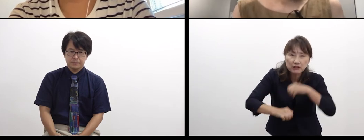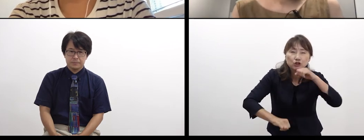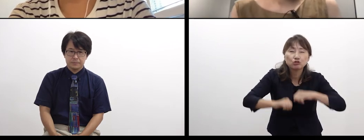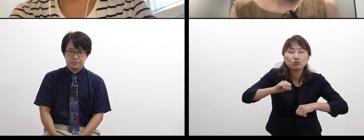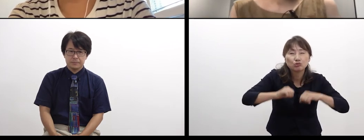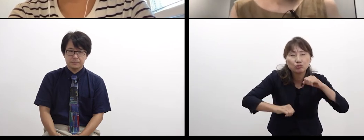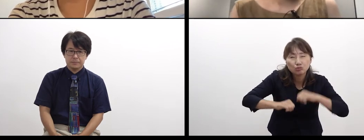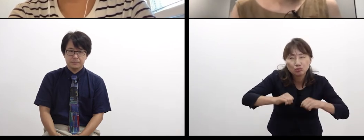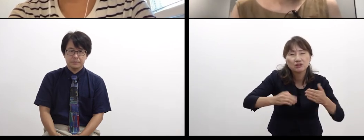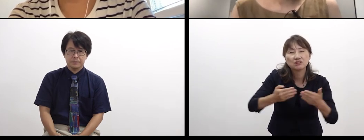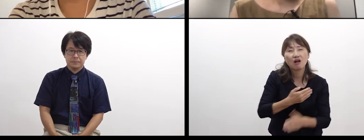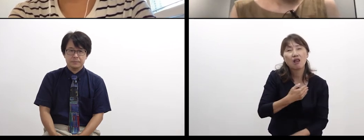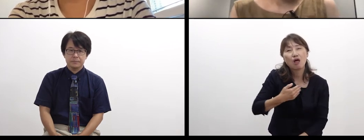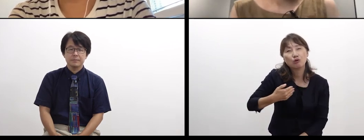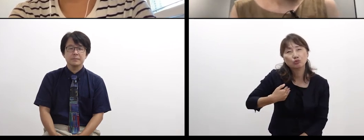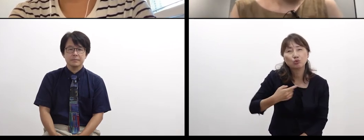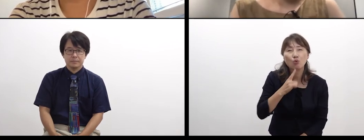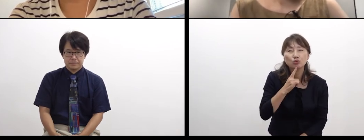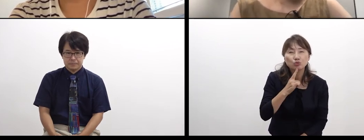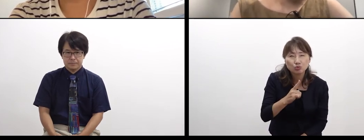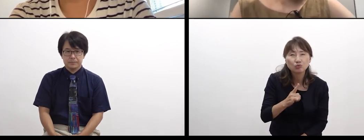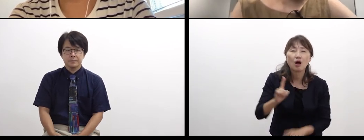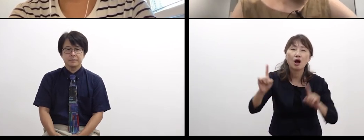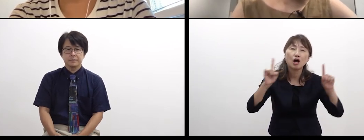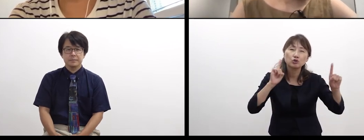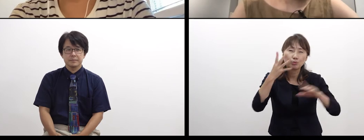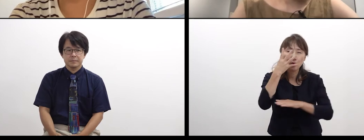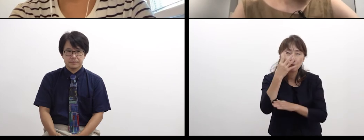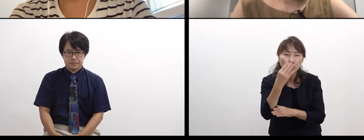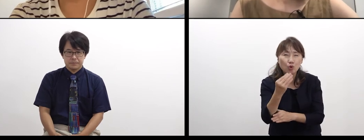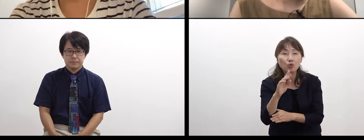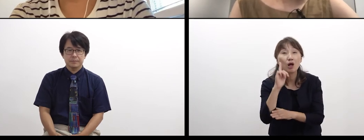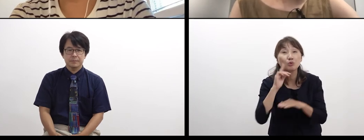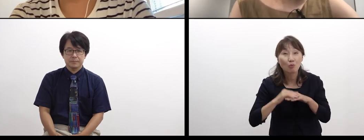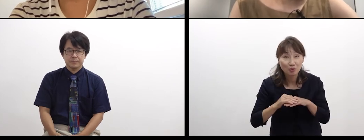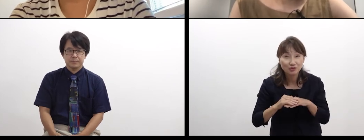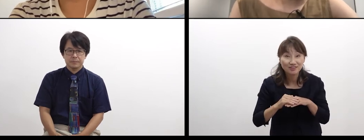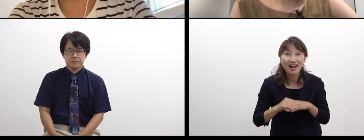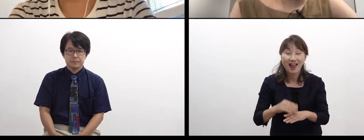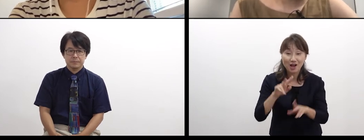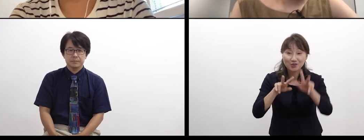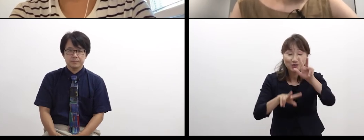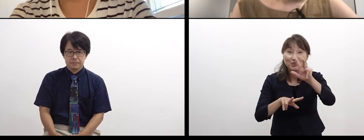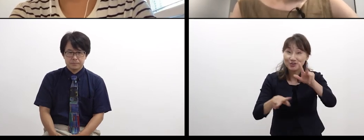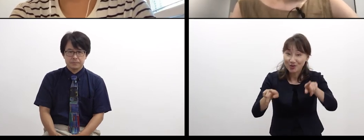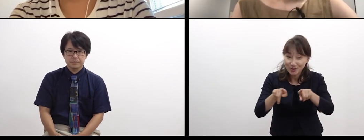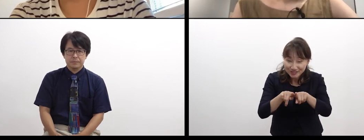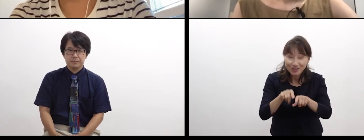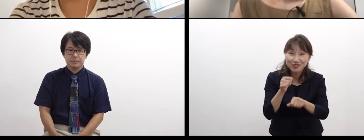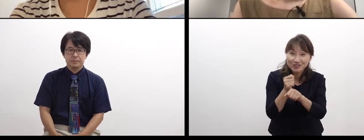I feel great about playing, or about designing a rule and playing together.